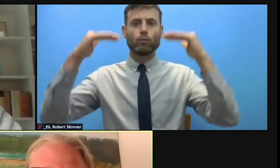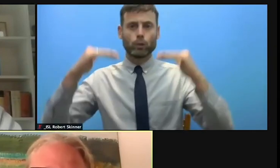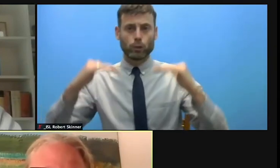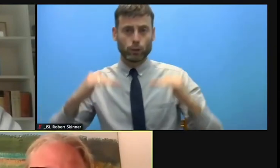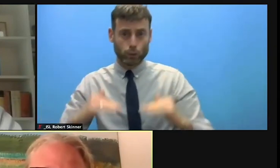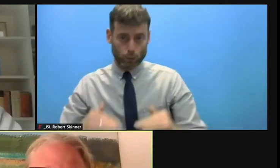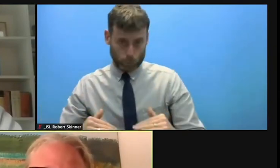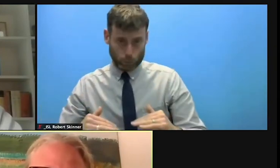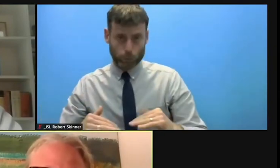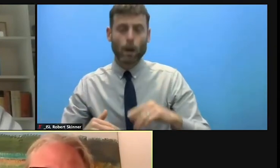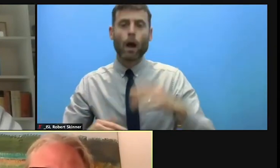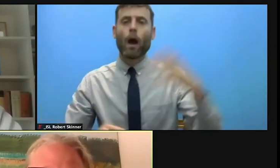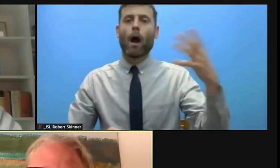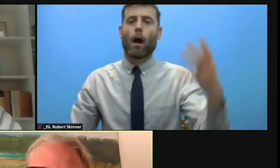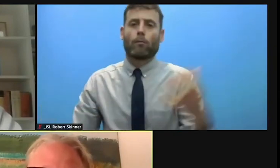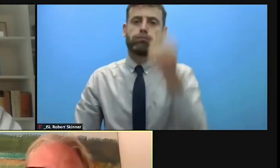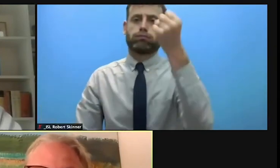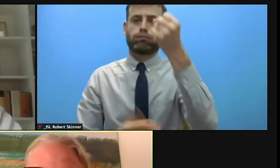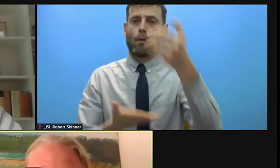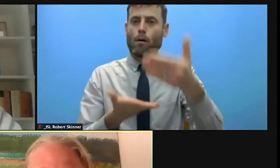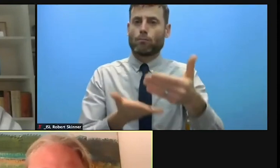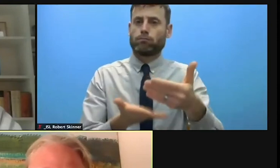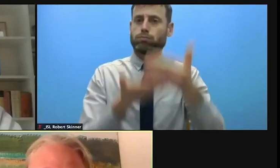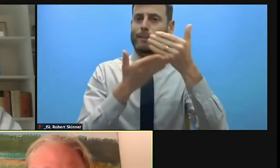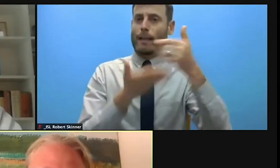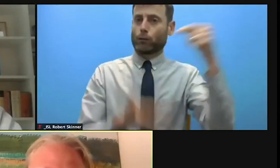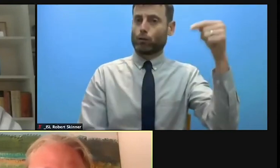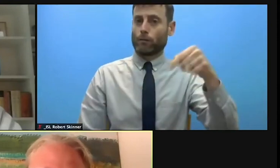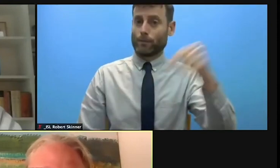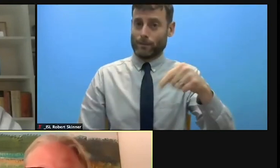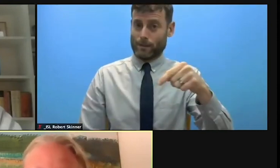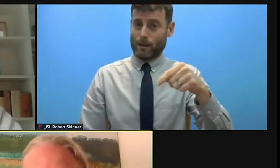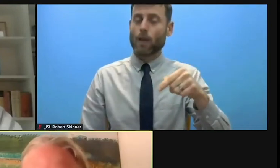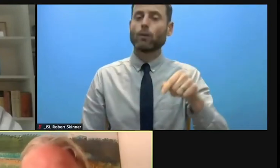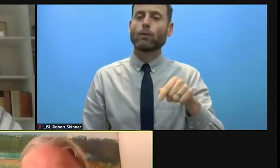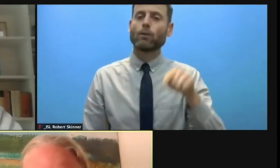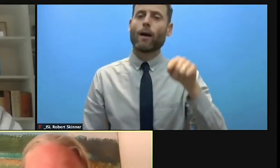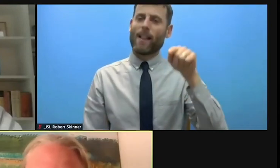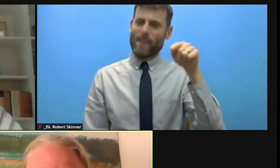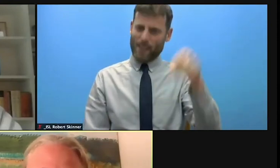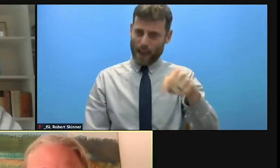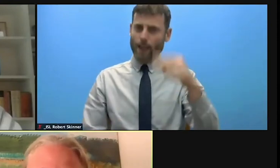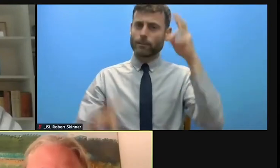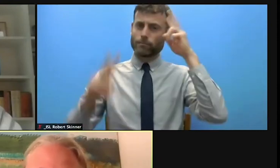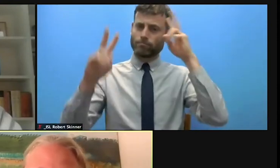to respond to the needs that arise from violence and abuse. And I think one way of getting there,